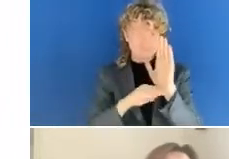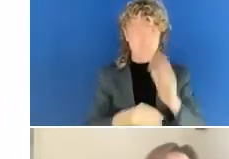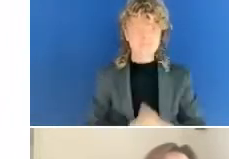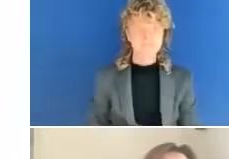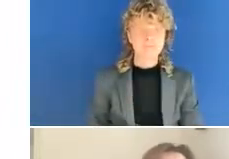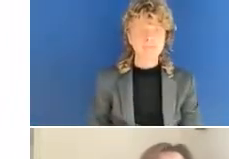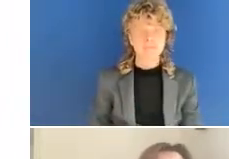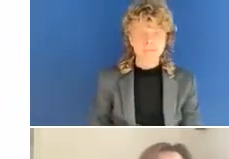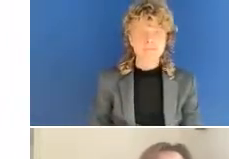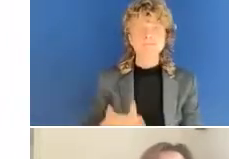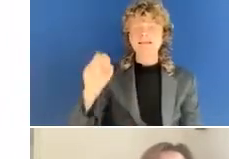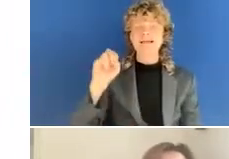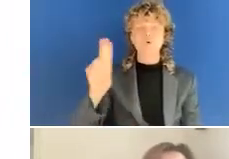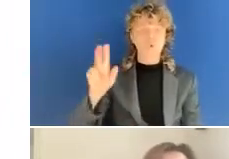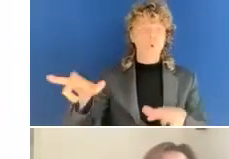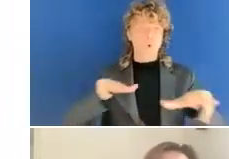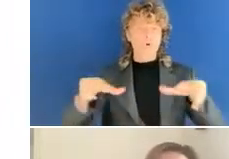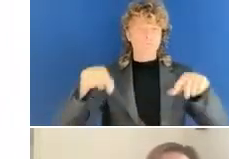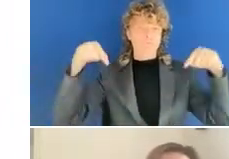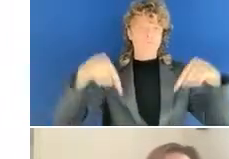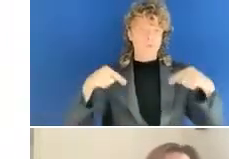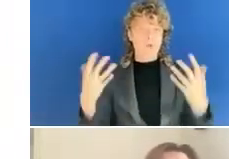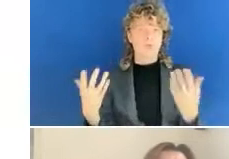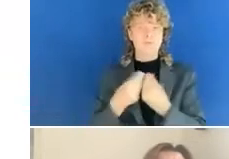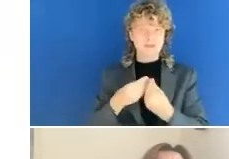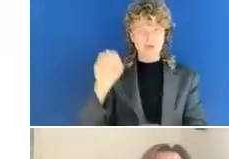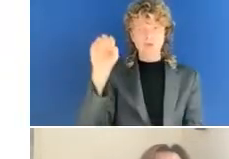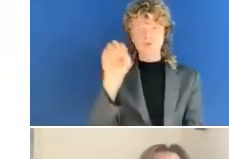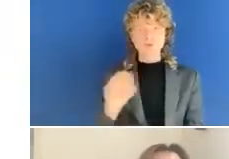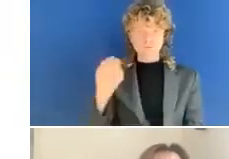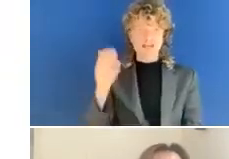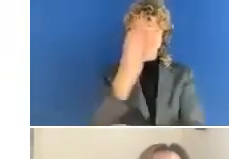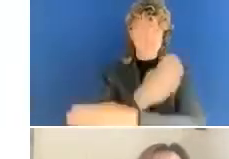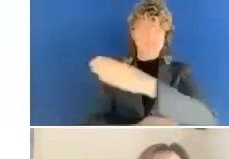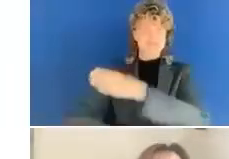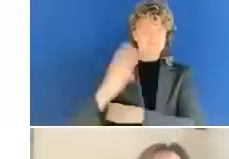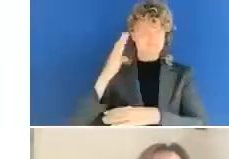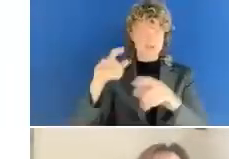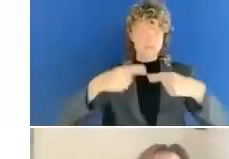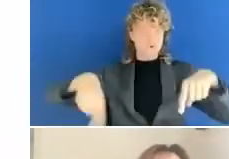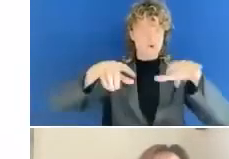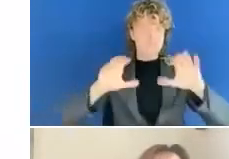Disability Forum, and first of all, a little bit of housekeeping, and accessibility information.